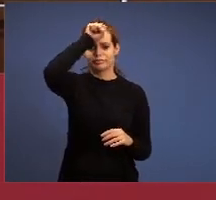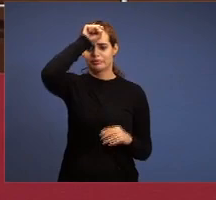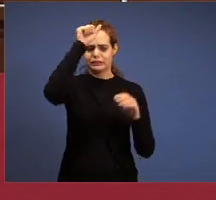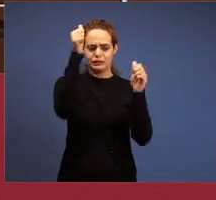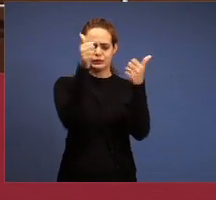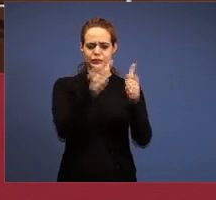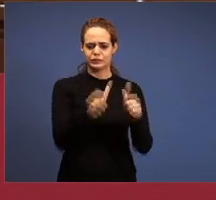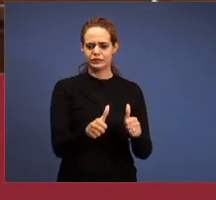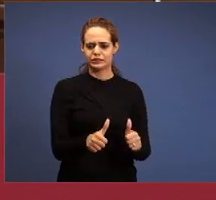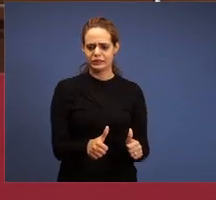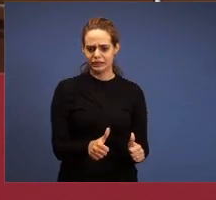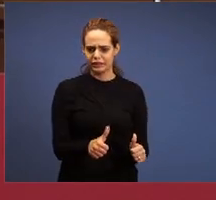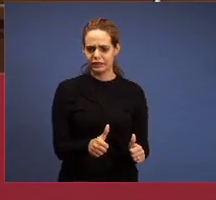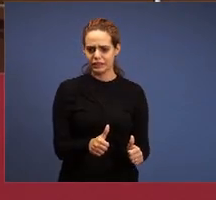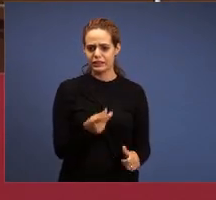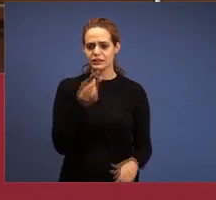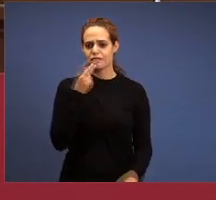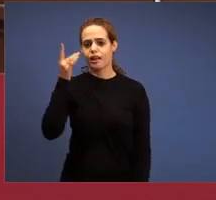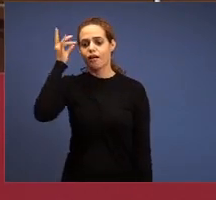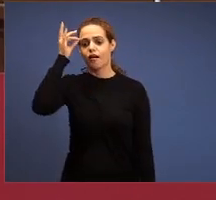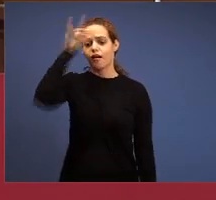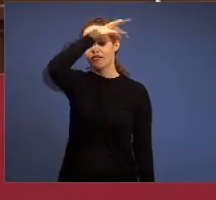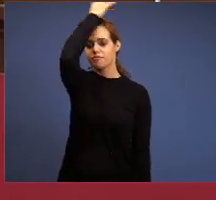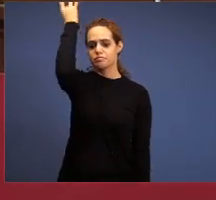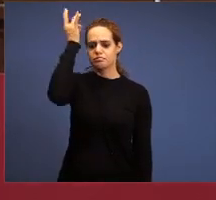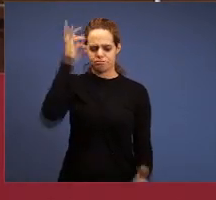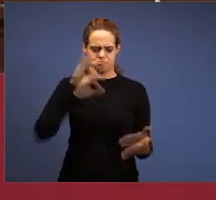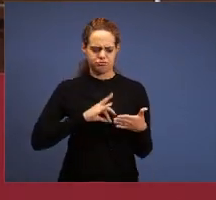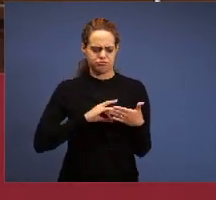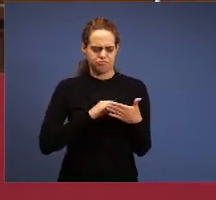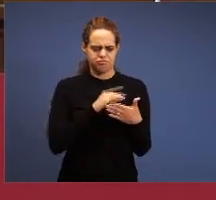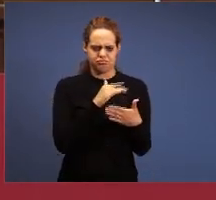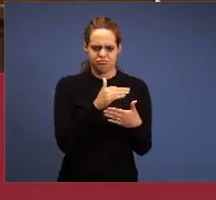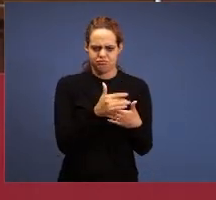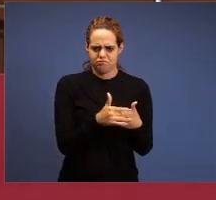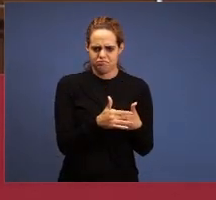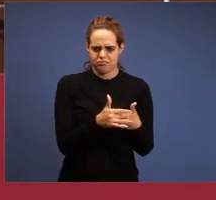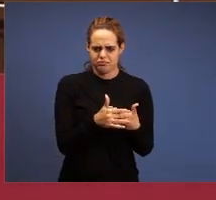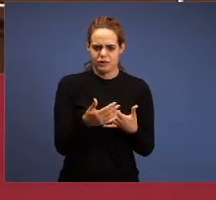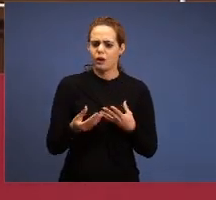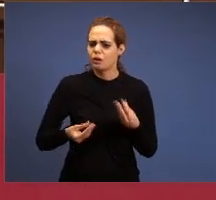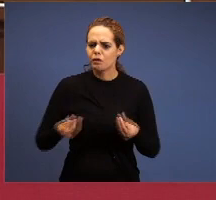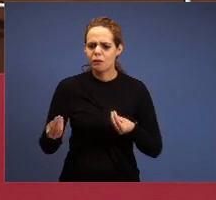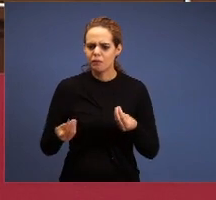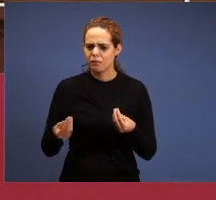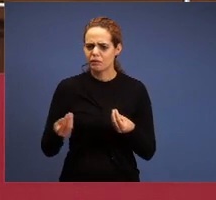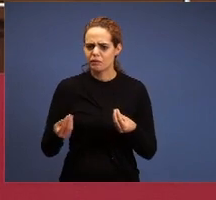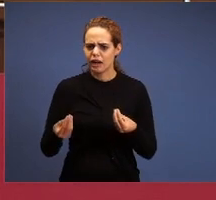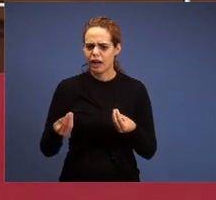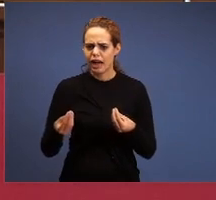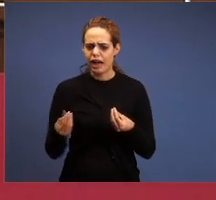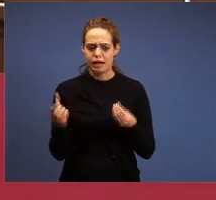this is the great problem; and the worst of it all. this isn't out there, nor in those that are saying this, it’s in our midst, when the